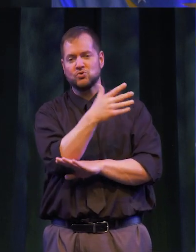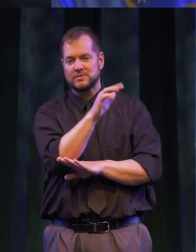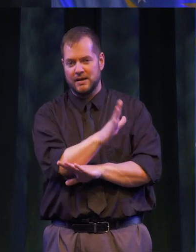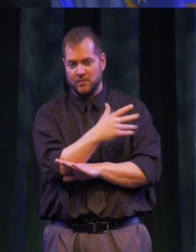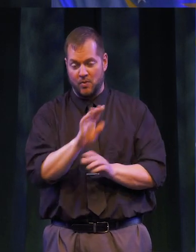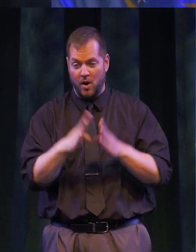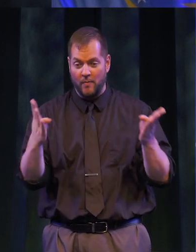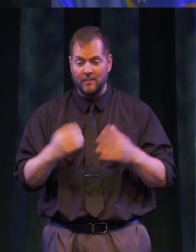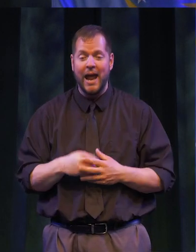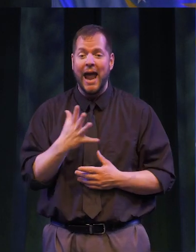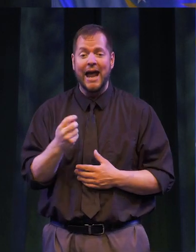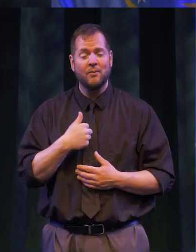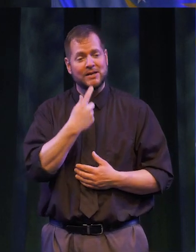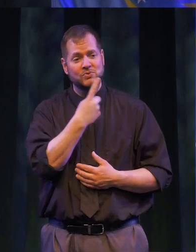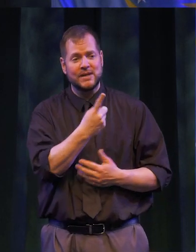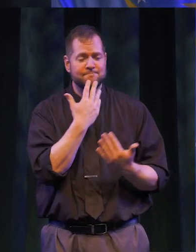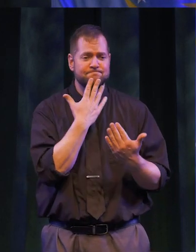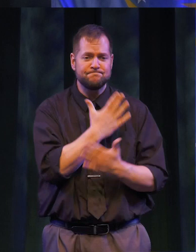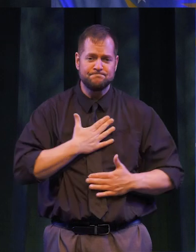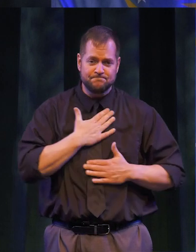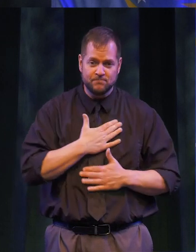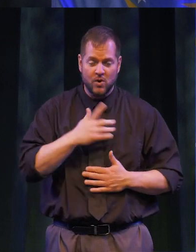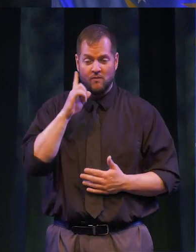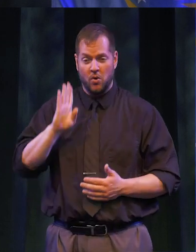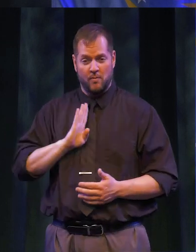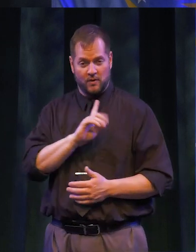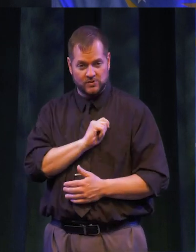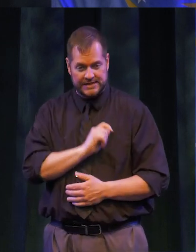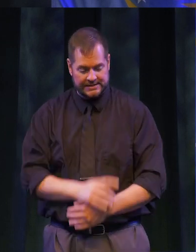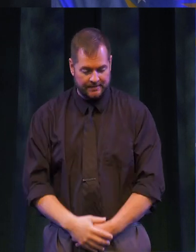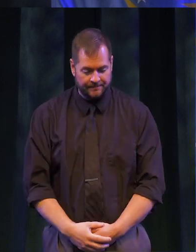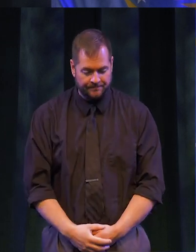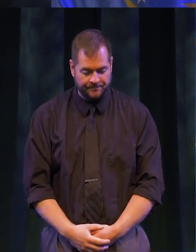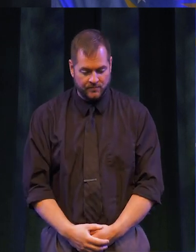I ALSO WISH TO EXPRESS MY SINCERE APPRECIATION TO THE COLLEGE’S BOARD OF TRUSTEES. IN THE